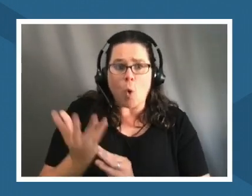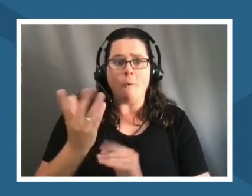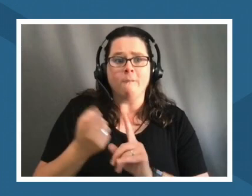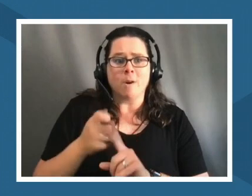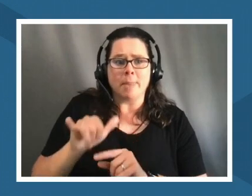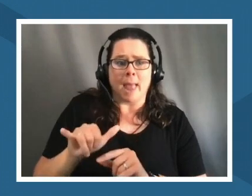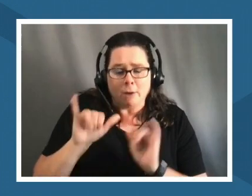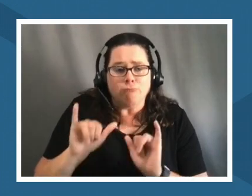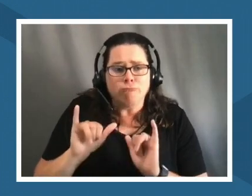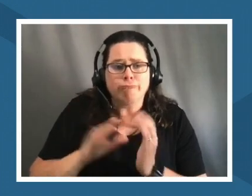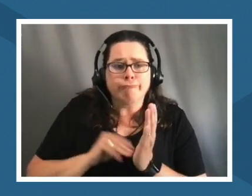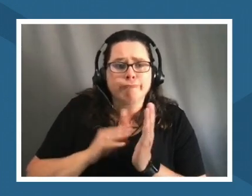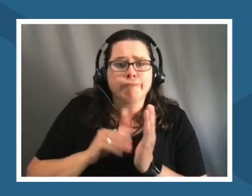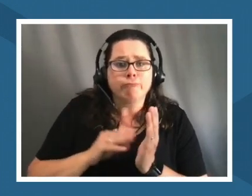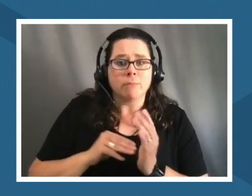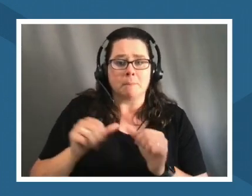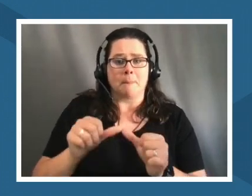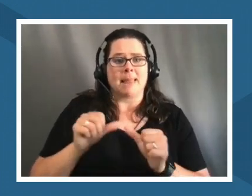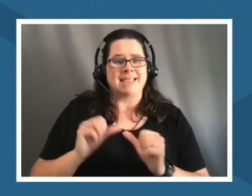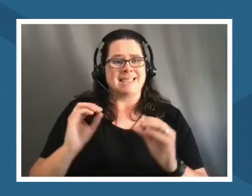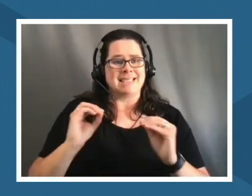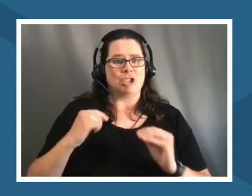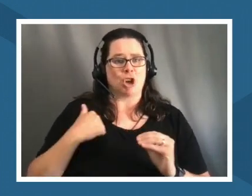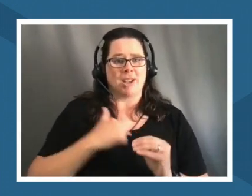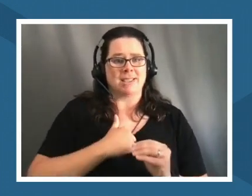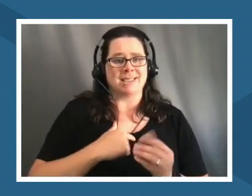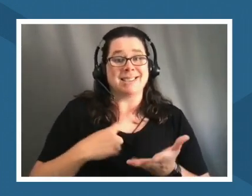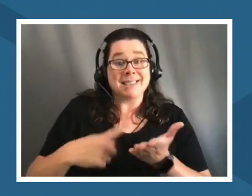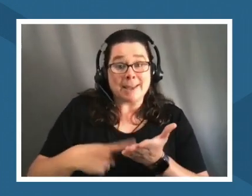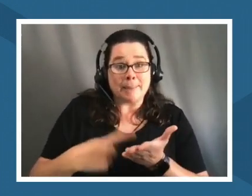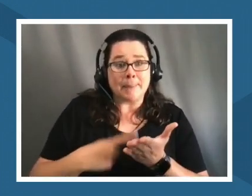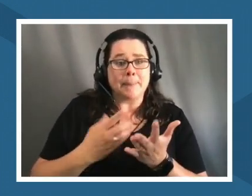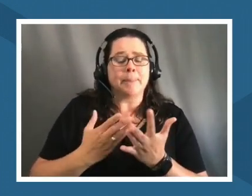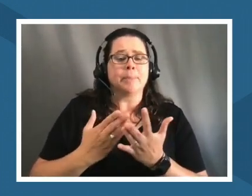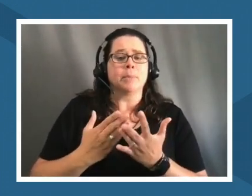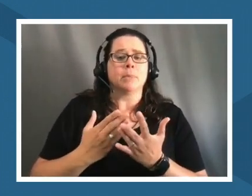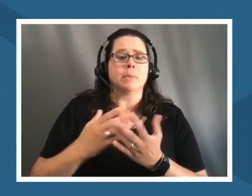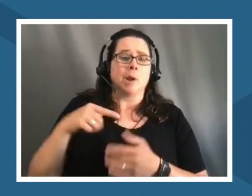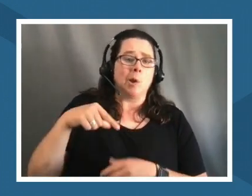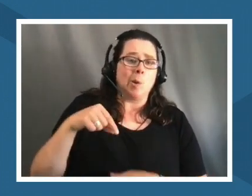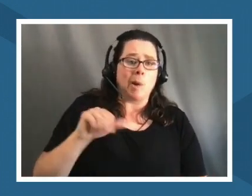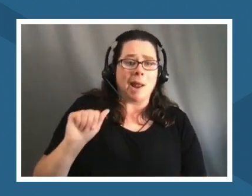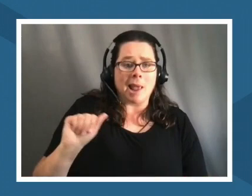places teach us and it sometimes comes through question and answer problem